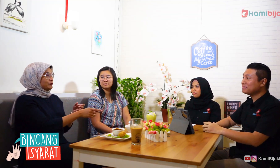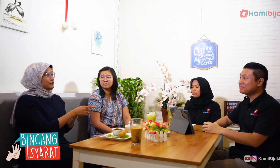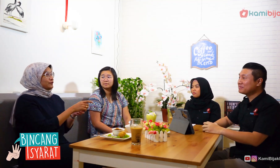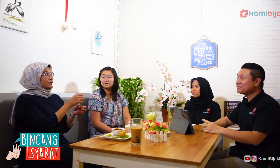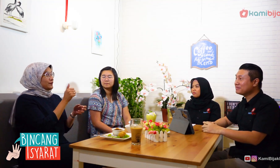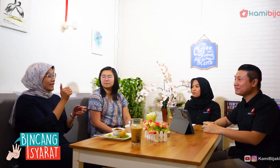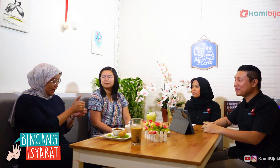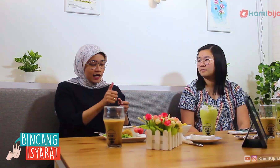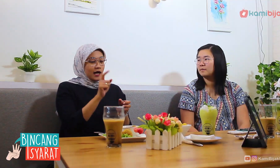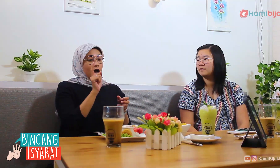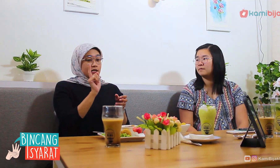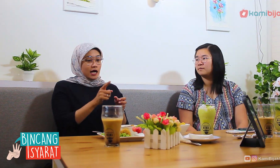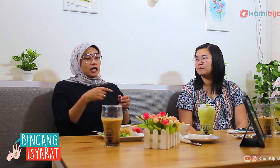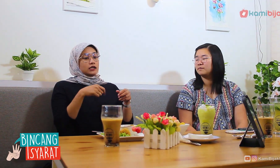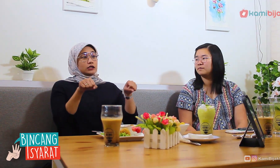Yes, she can